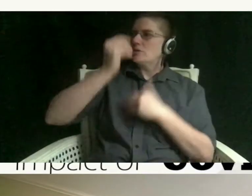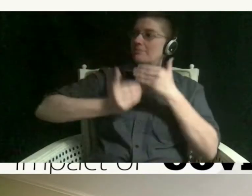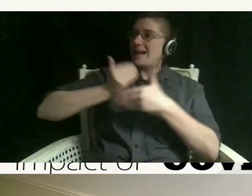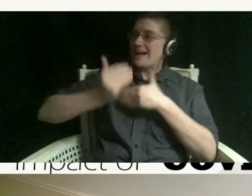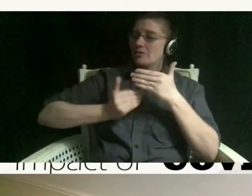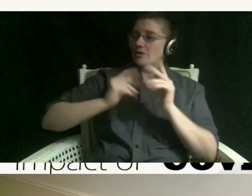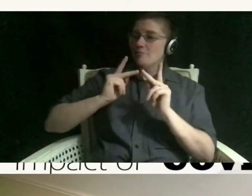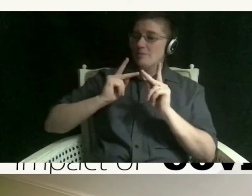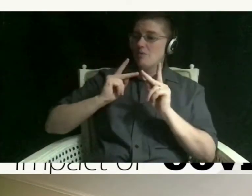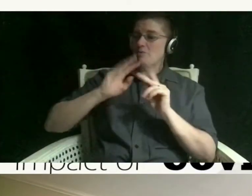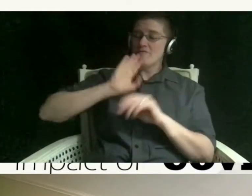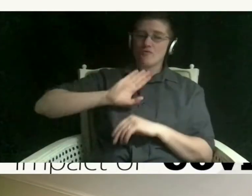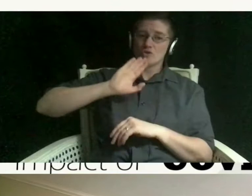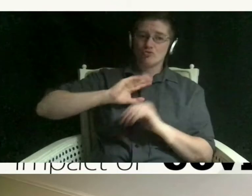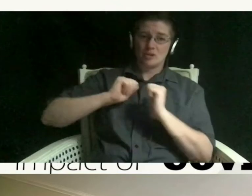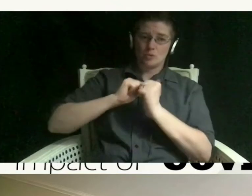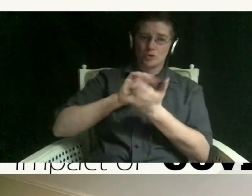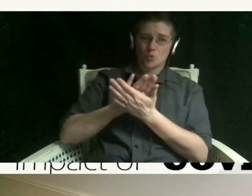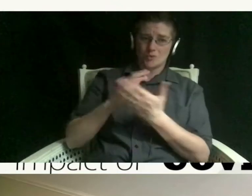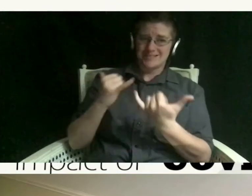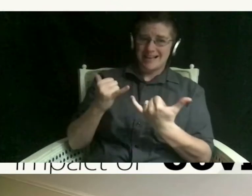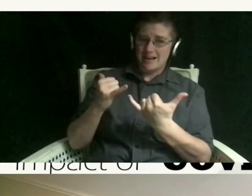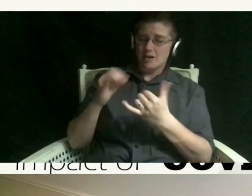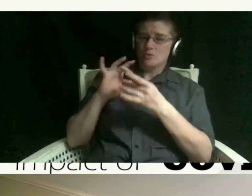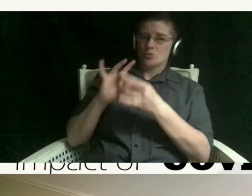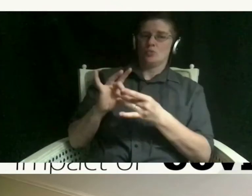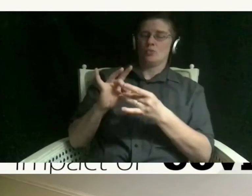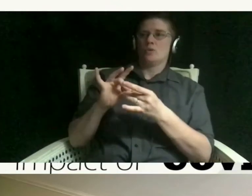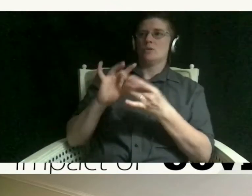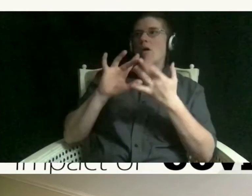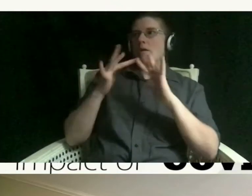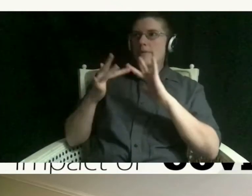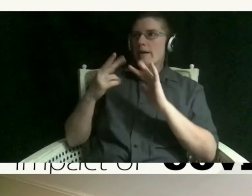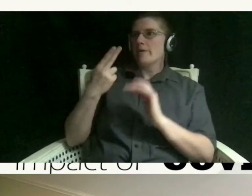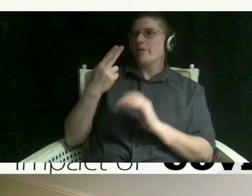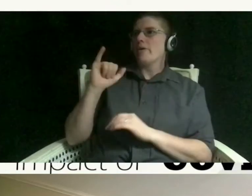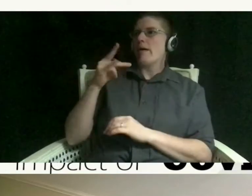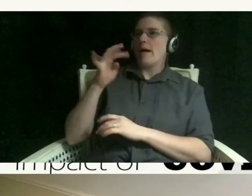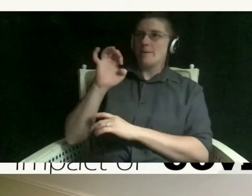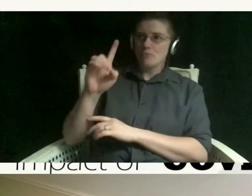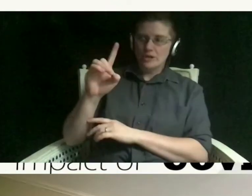connect because of kind of like this online or hybrid model that a lot of people have been doing